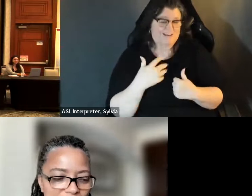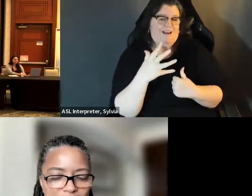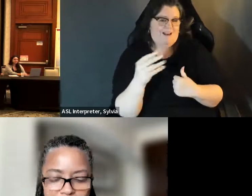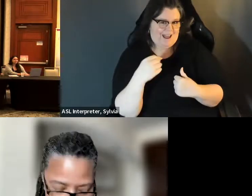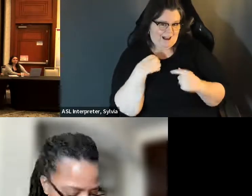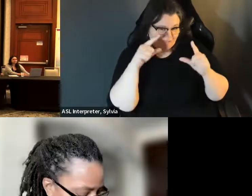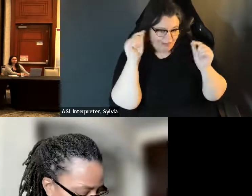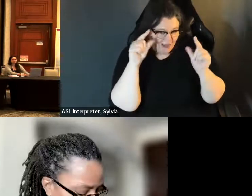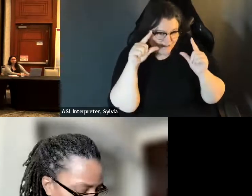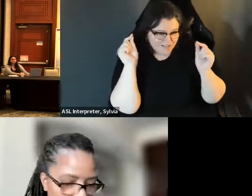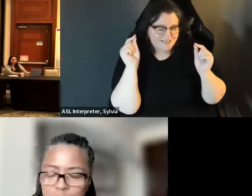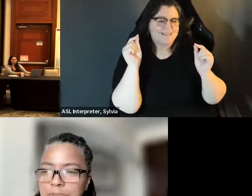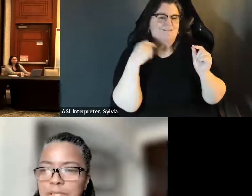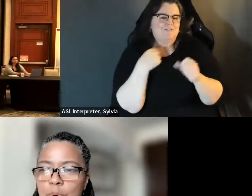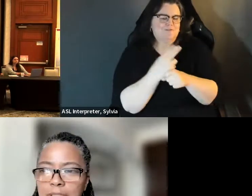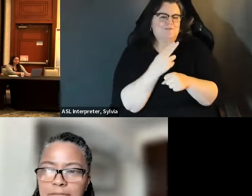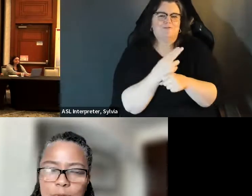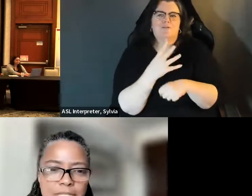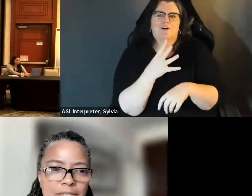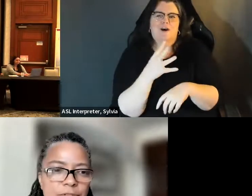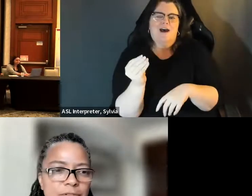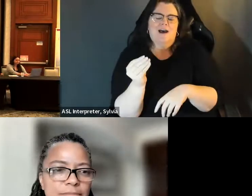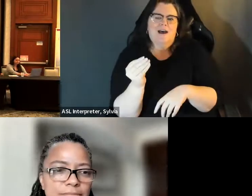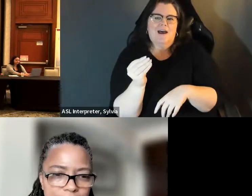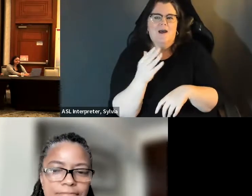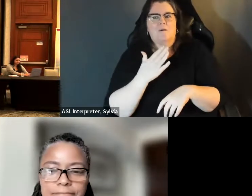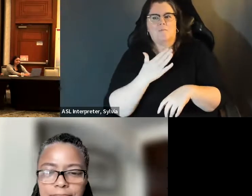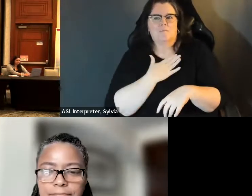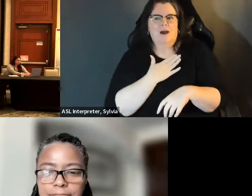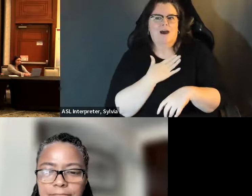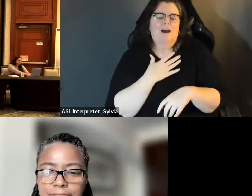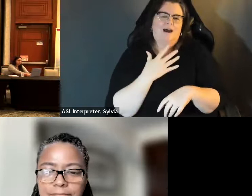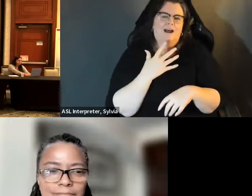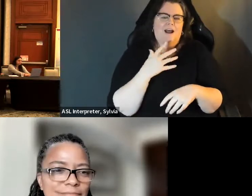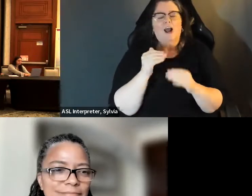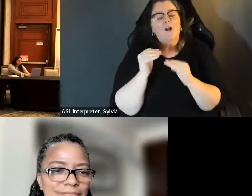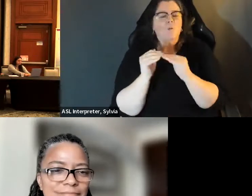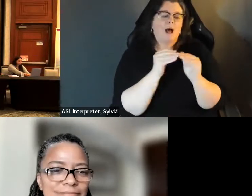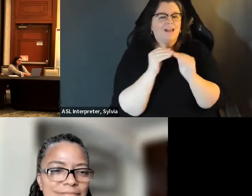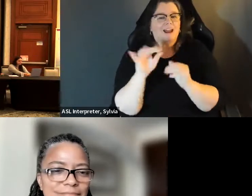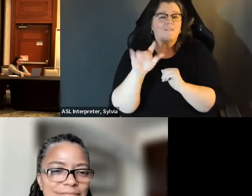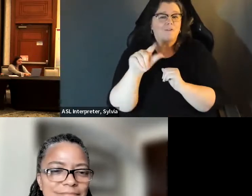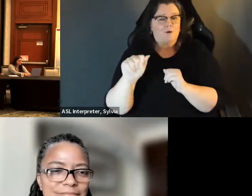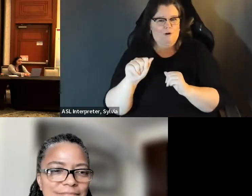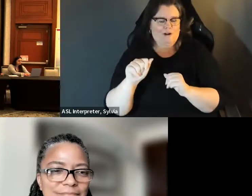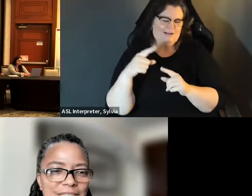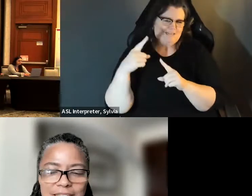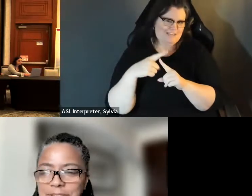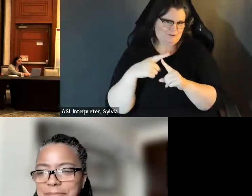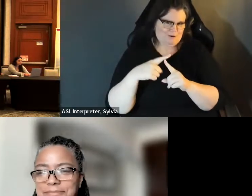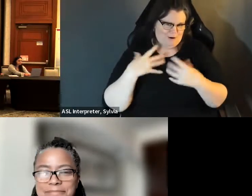57 years old with amazing dreadlocks and glasses Yes. and my purple equality Florida T shirt.